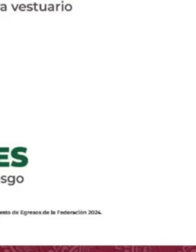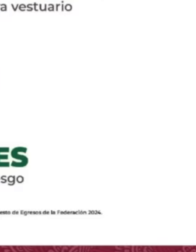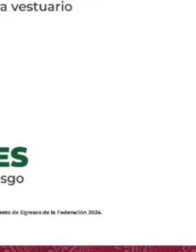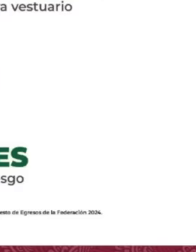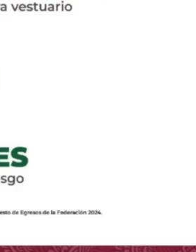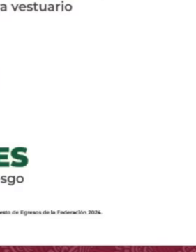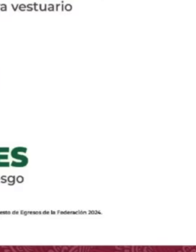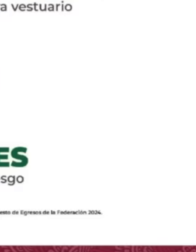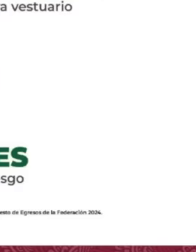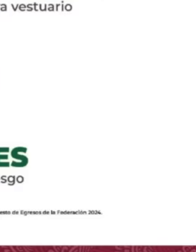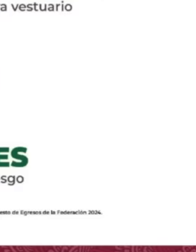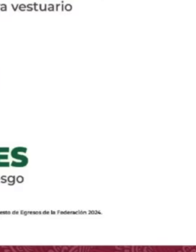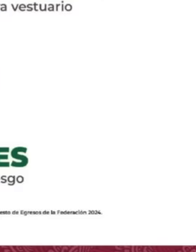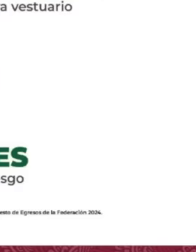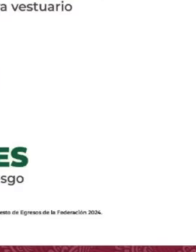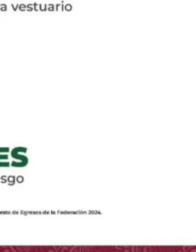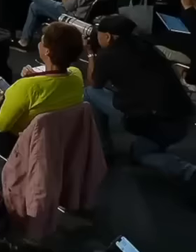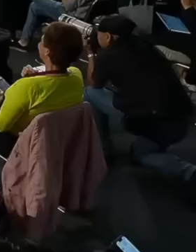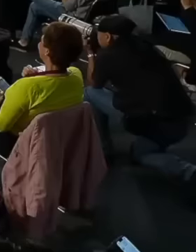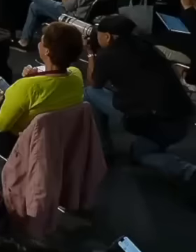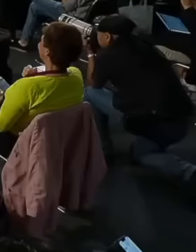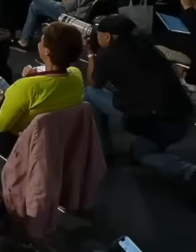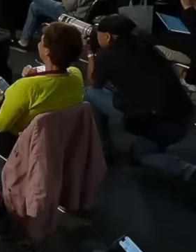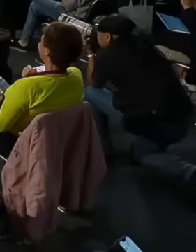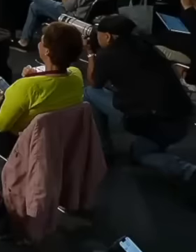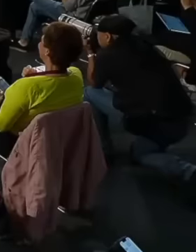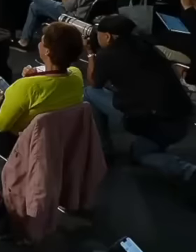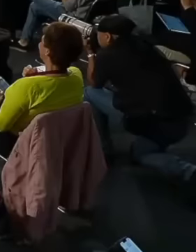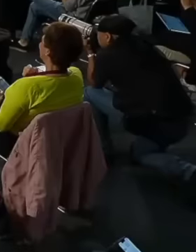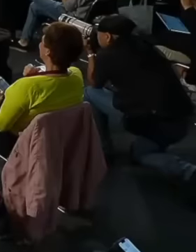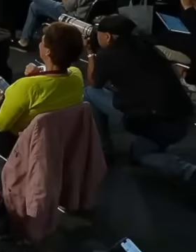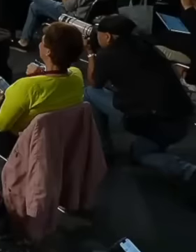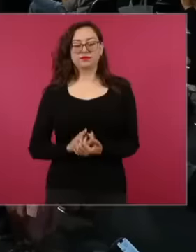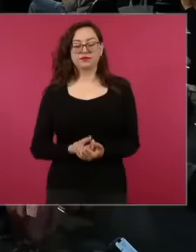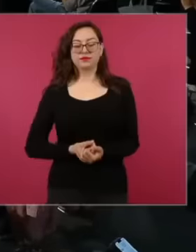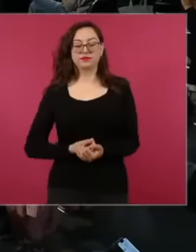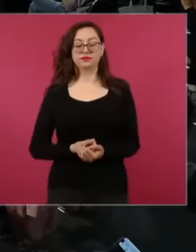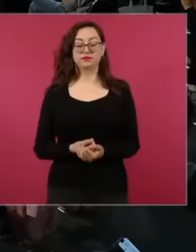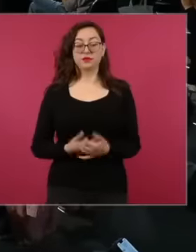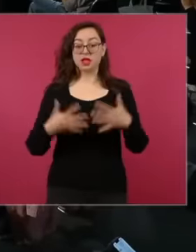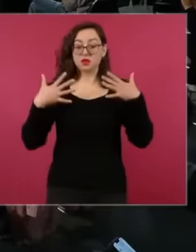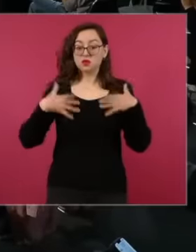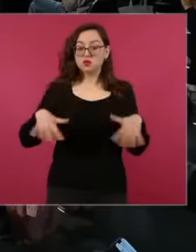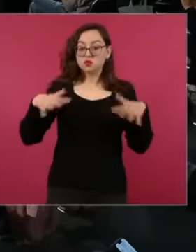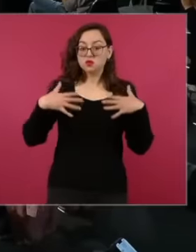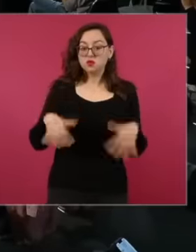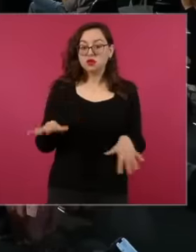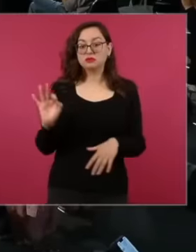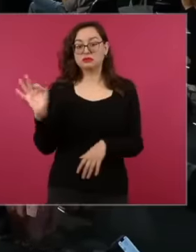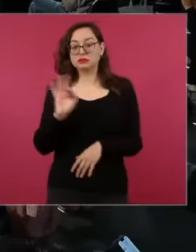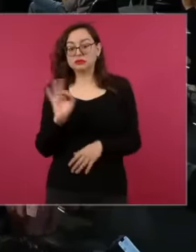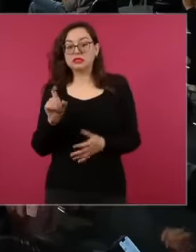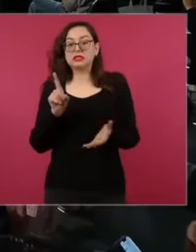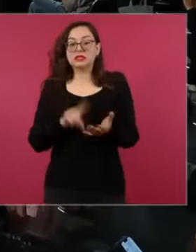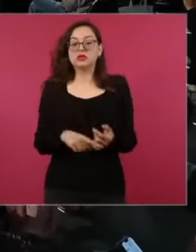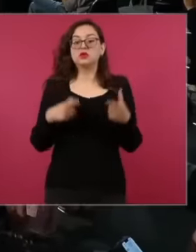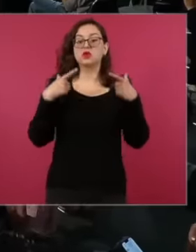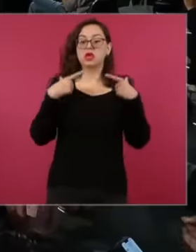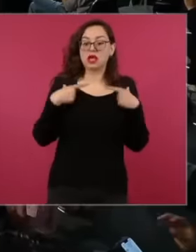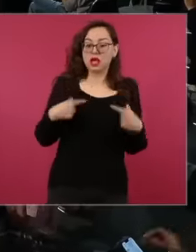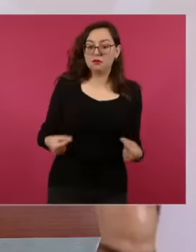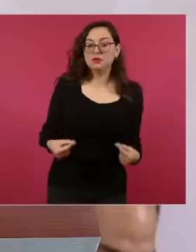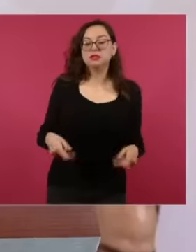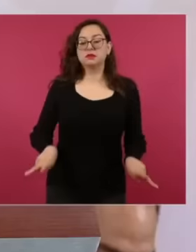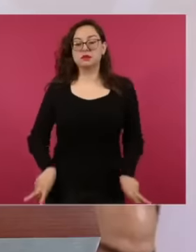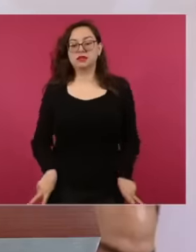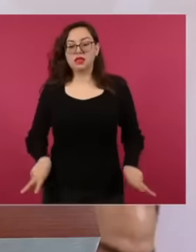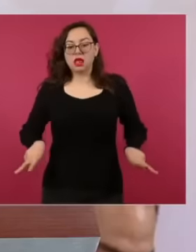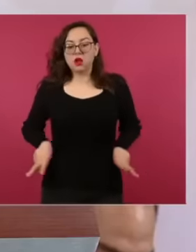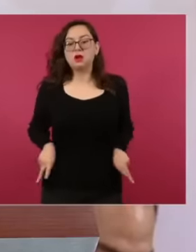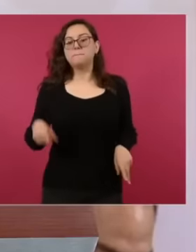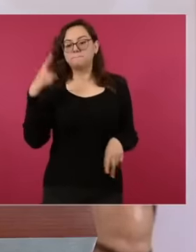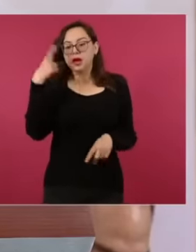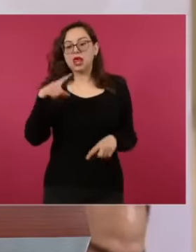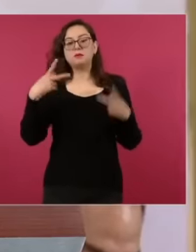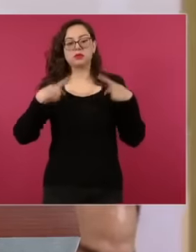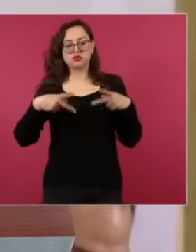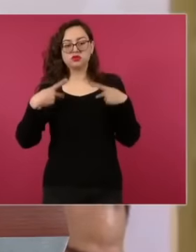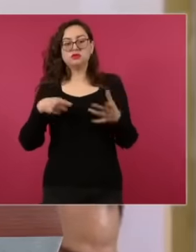East yes eh shirts pants dresses for the workers for the staff